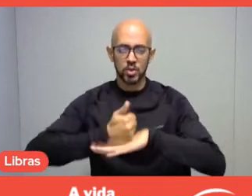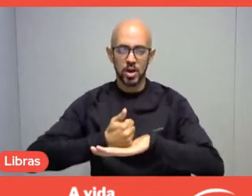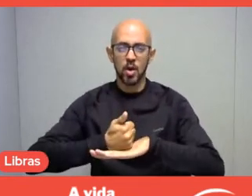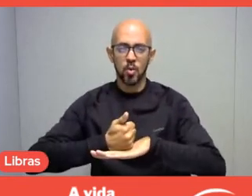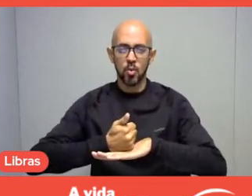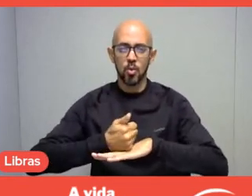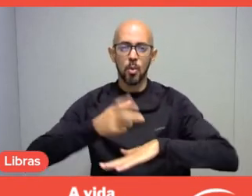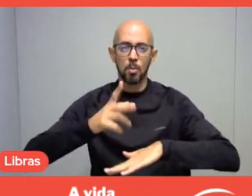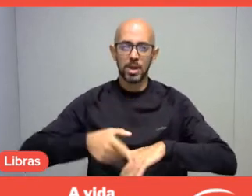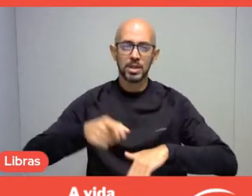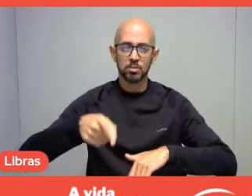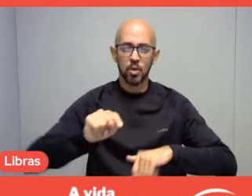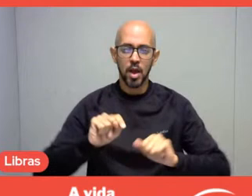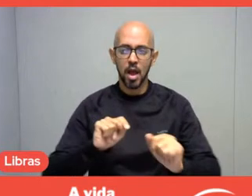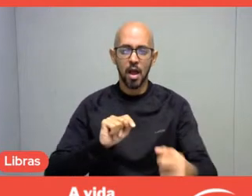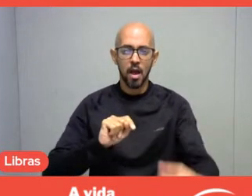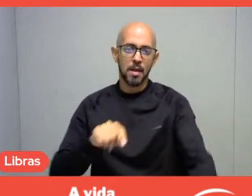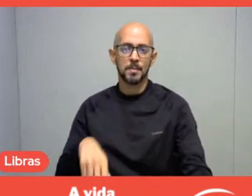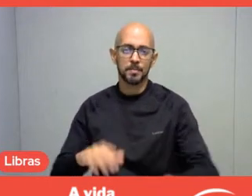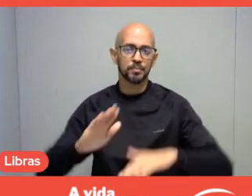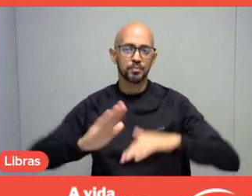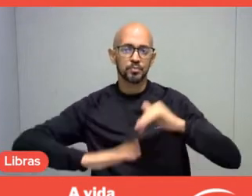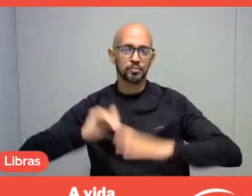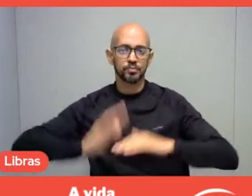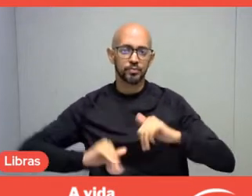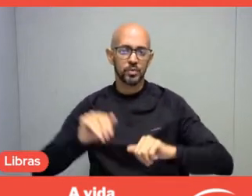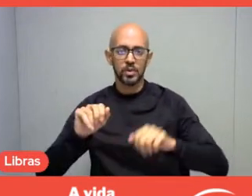is the same professional view that has to give meaning